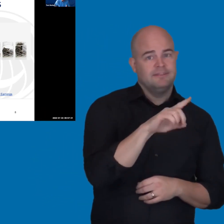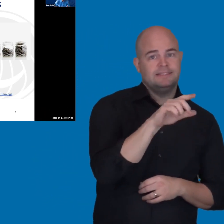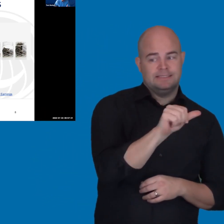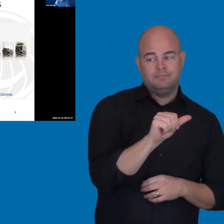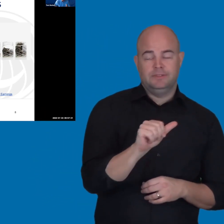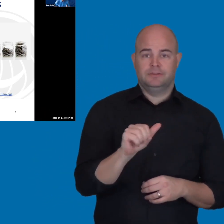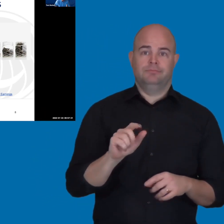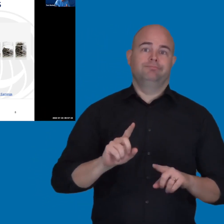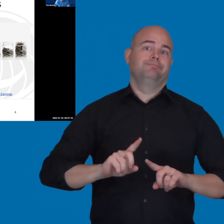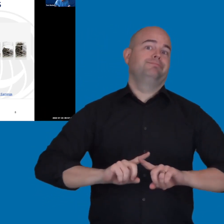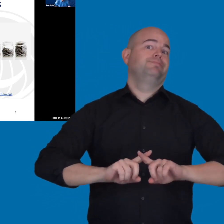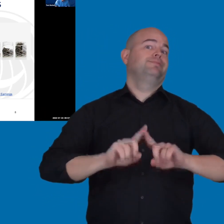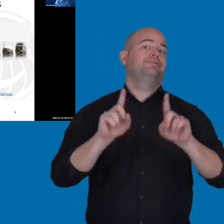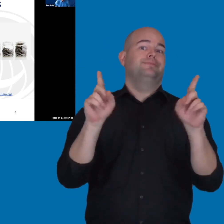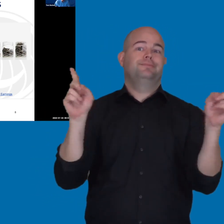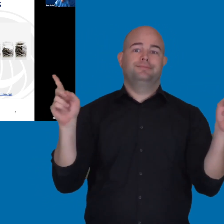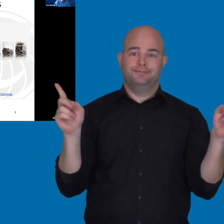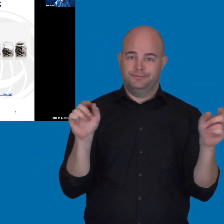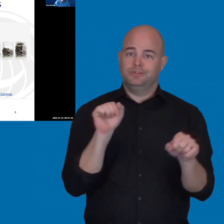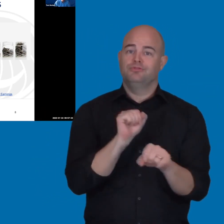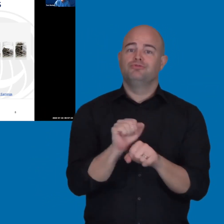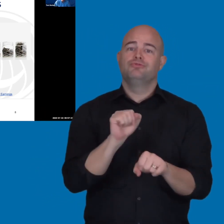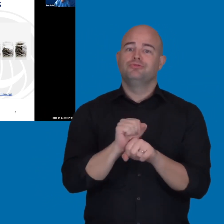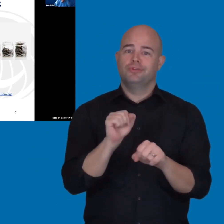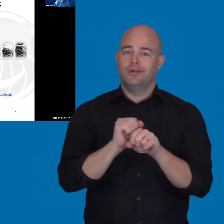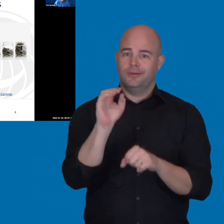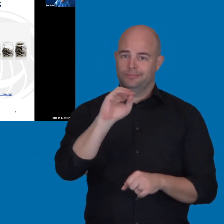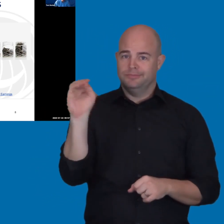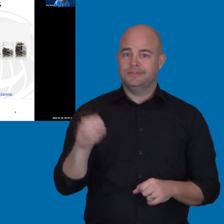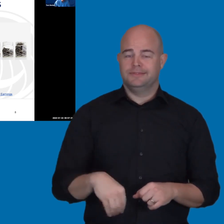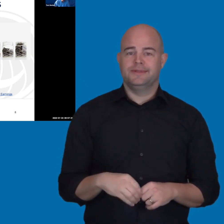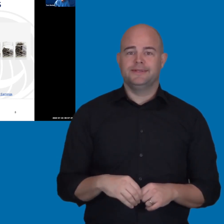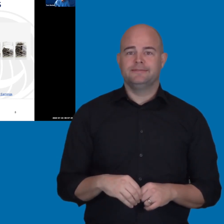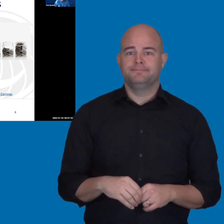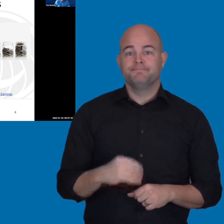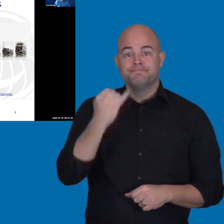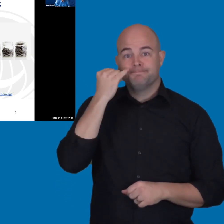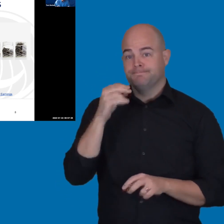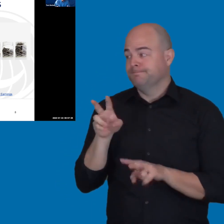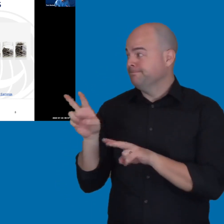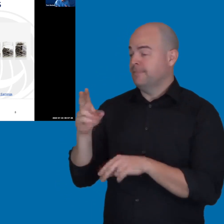And for example, unemployment rates. So, if you looked at high school graduates, you know,